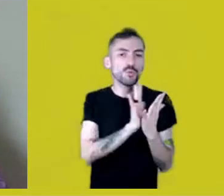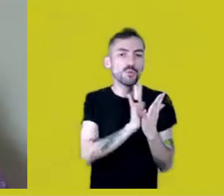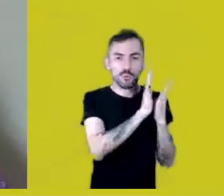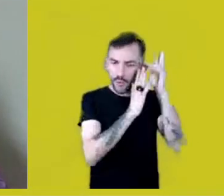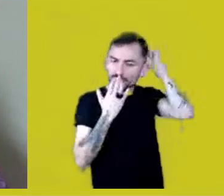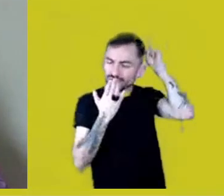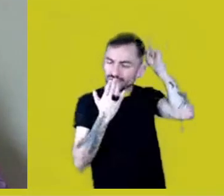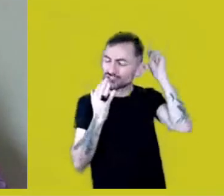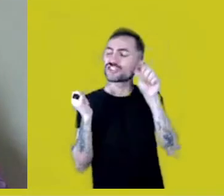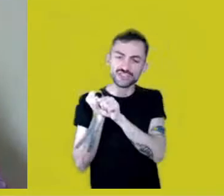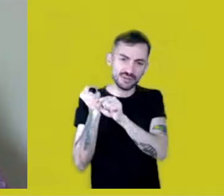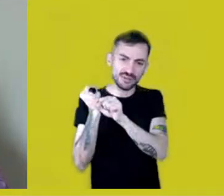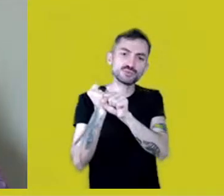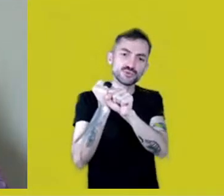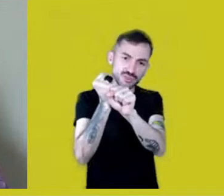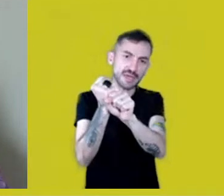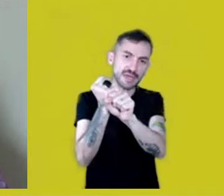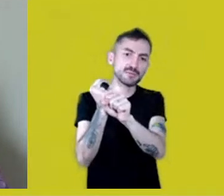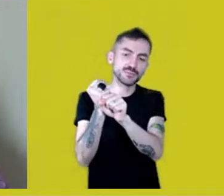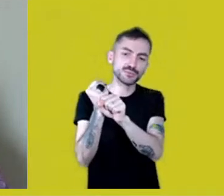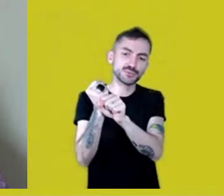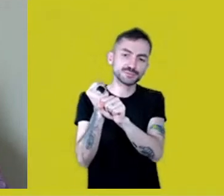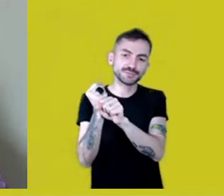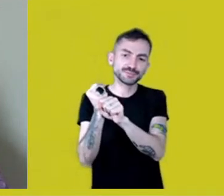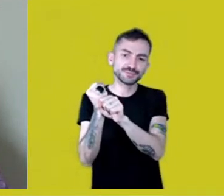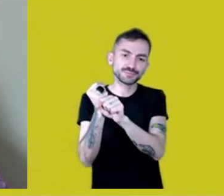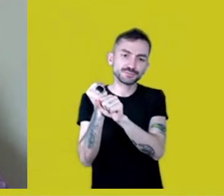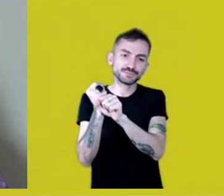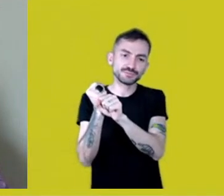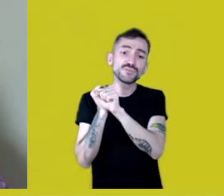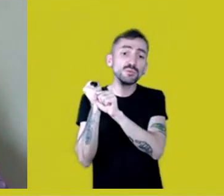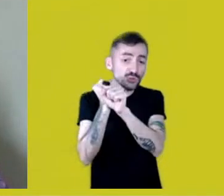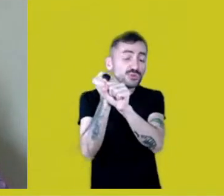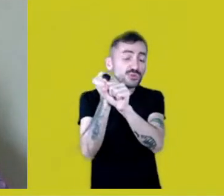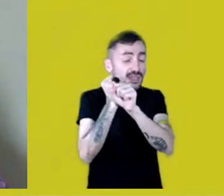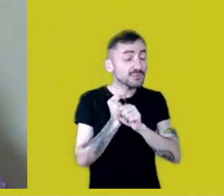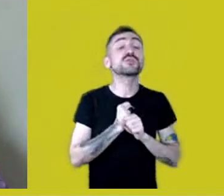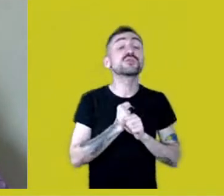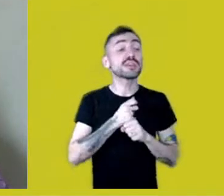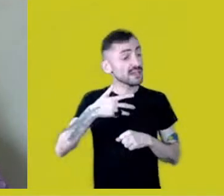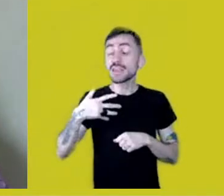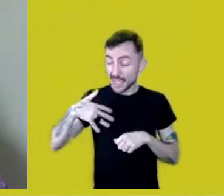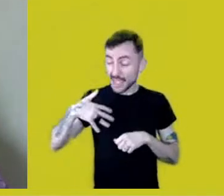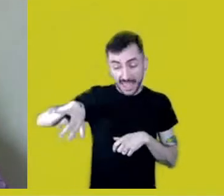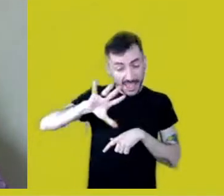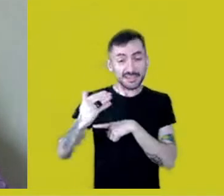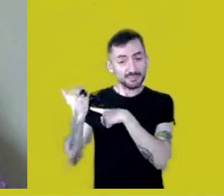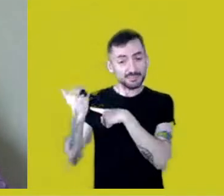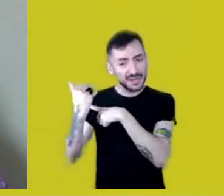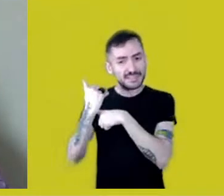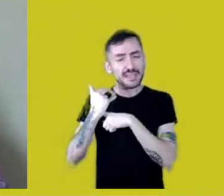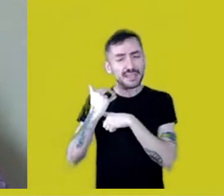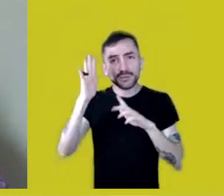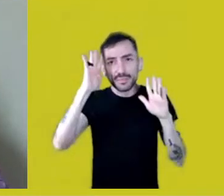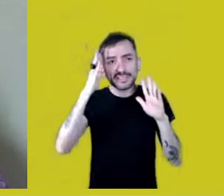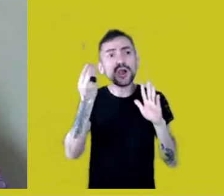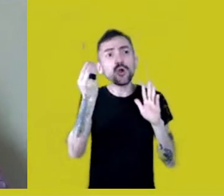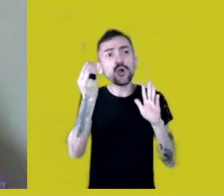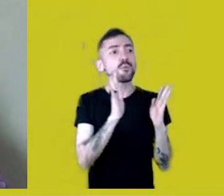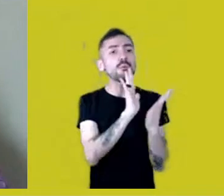and they really helped me outline the Native participation in this seminar,